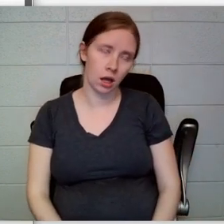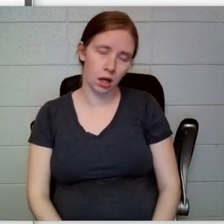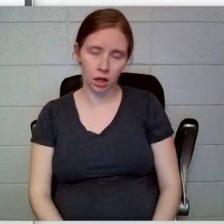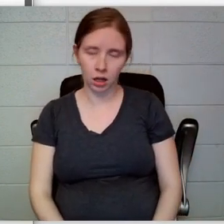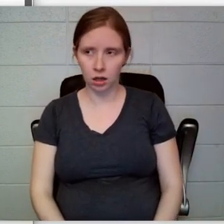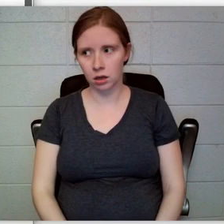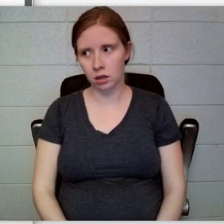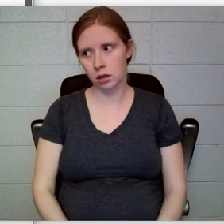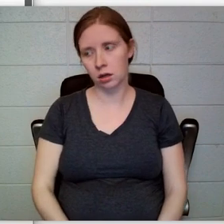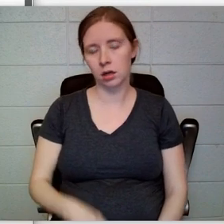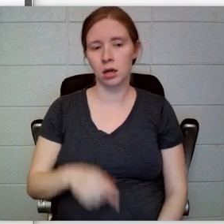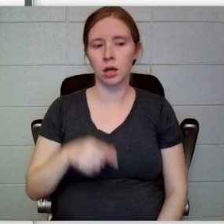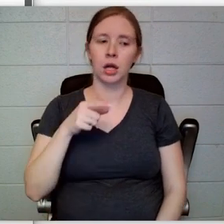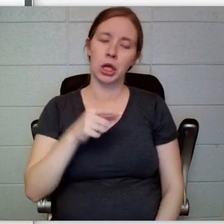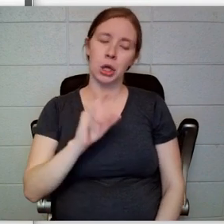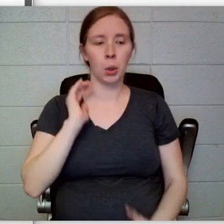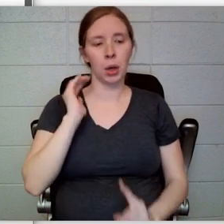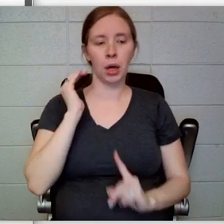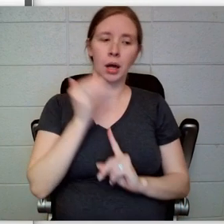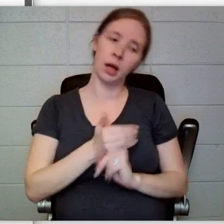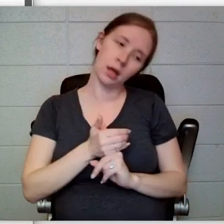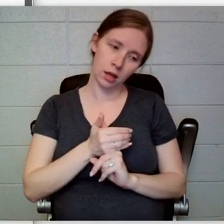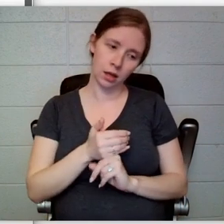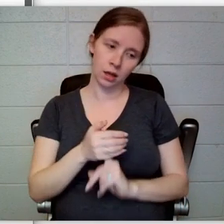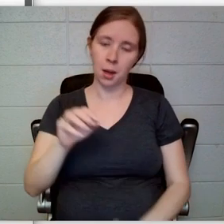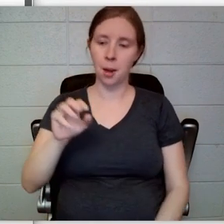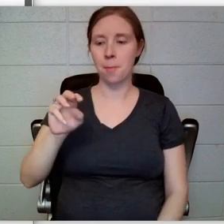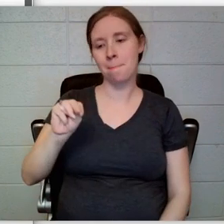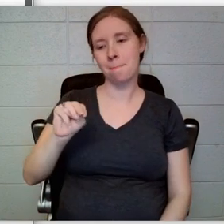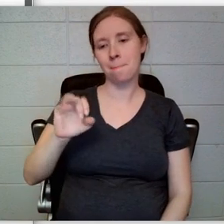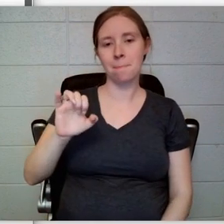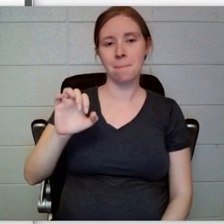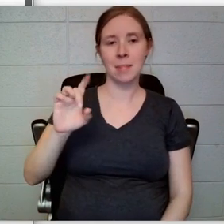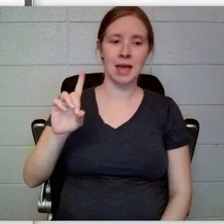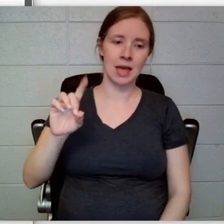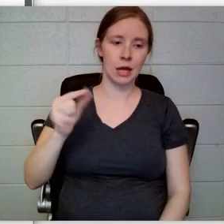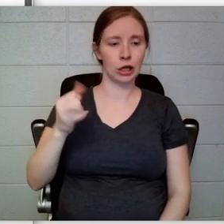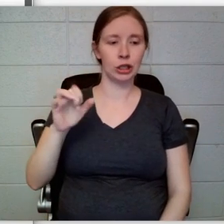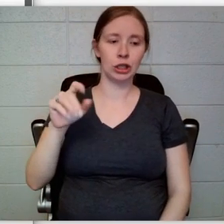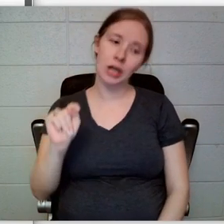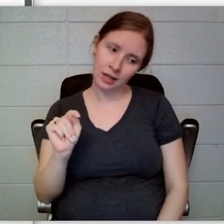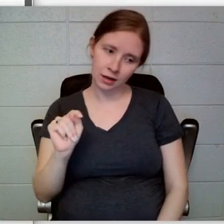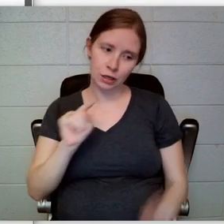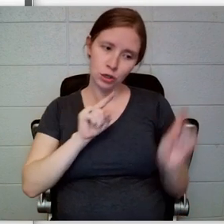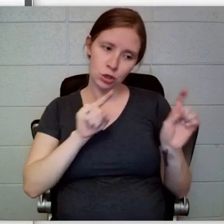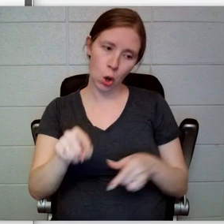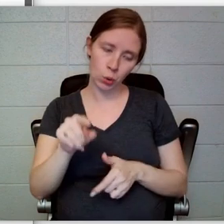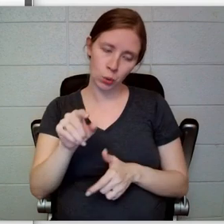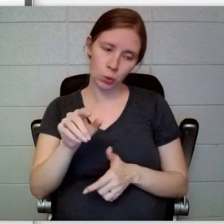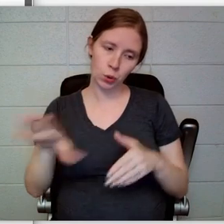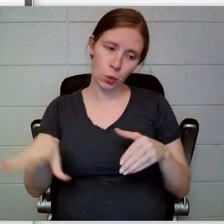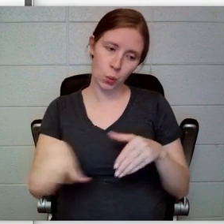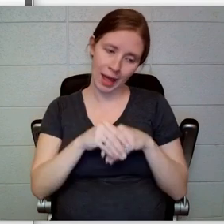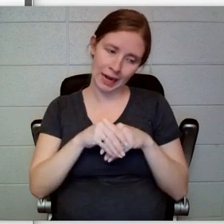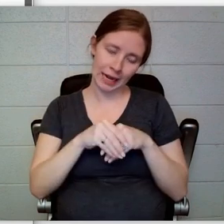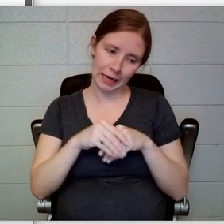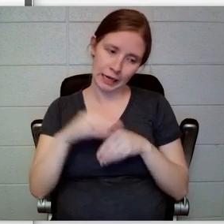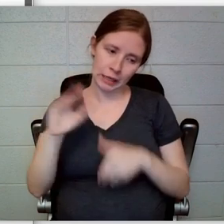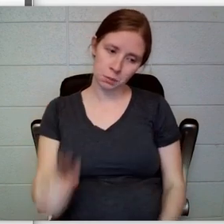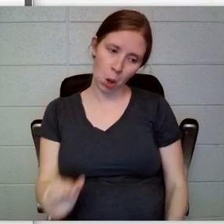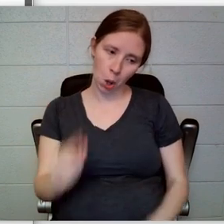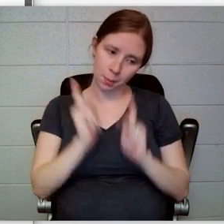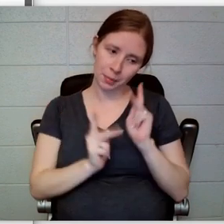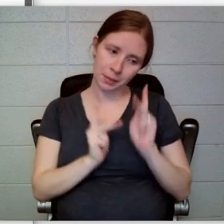“You will be playing two midgets who attend the wedding,” Olaf said patiently.